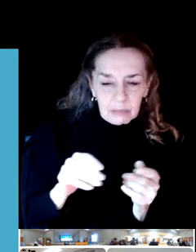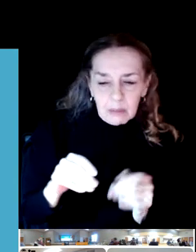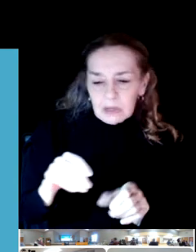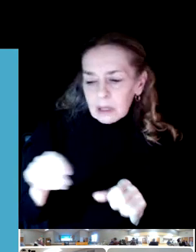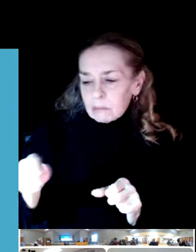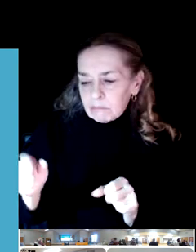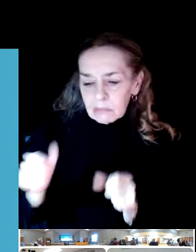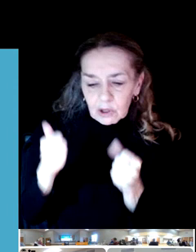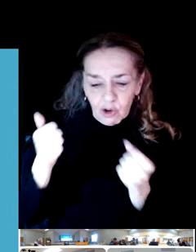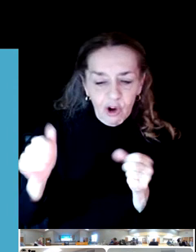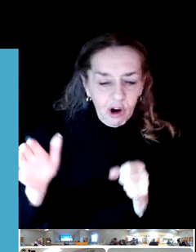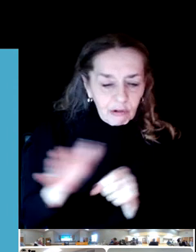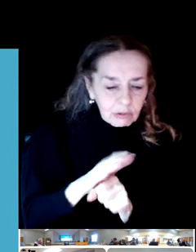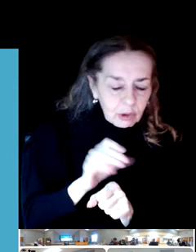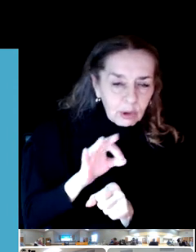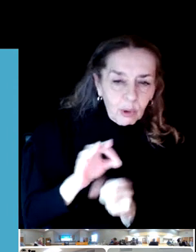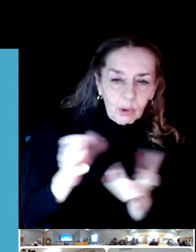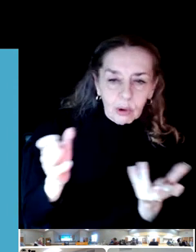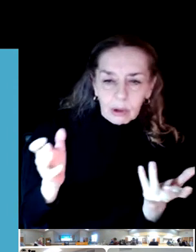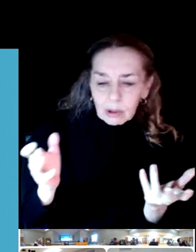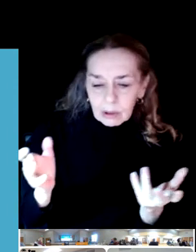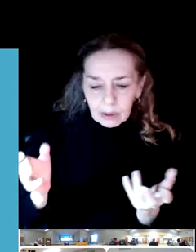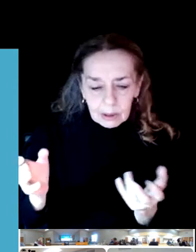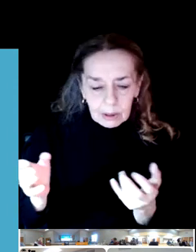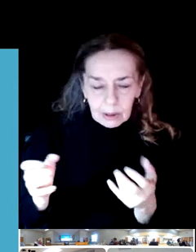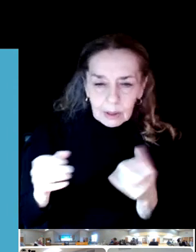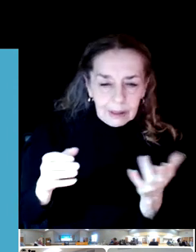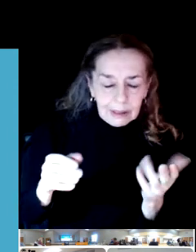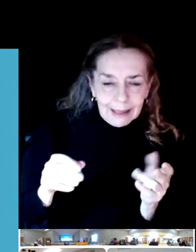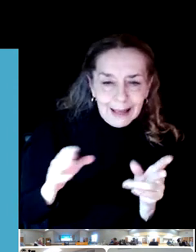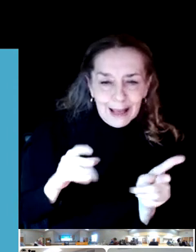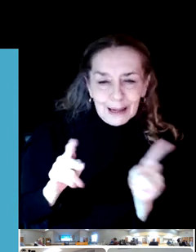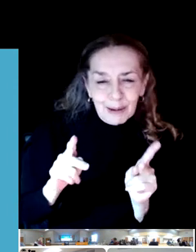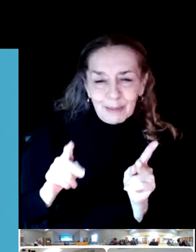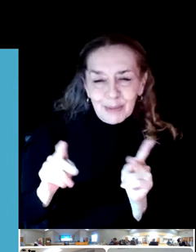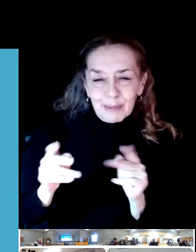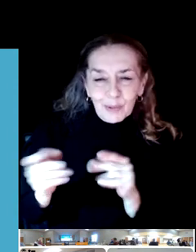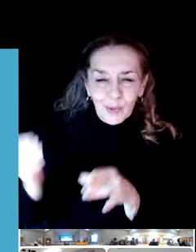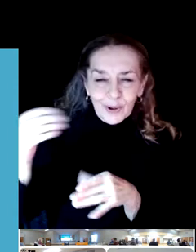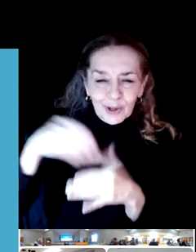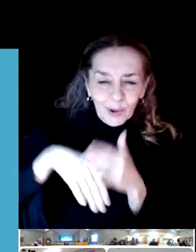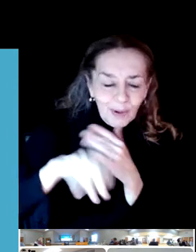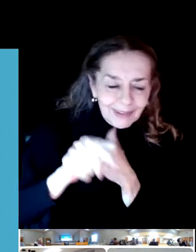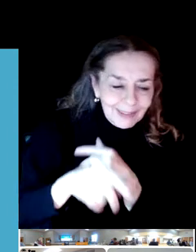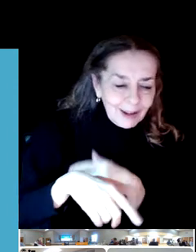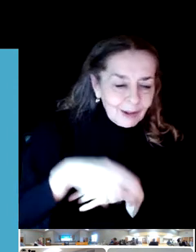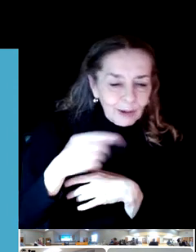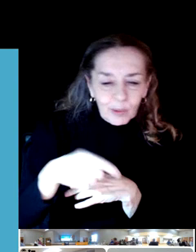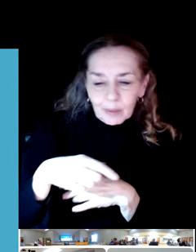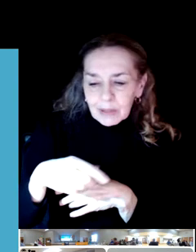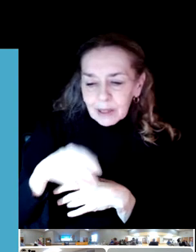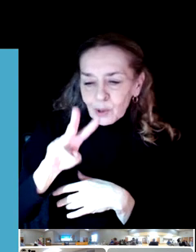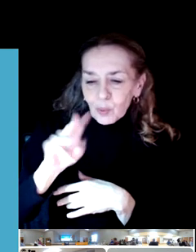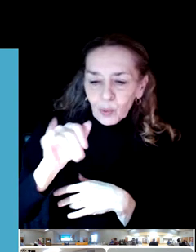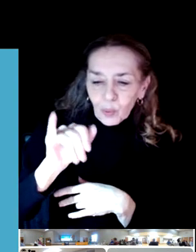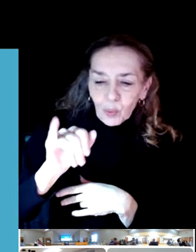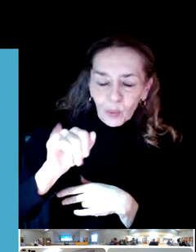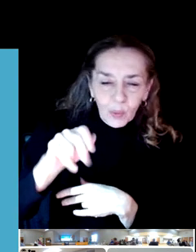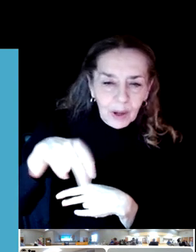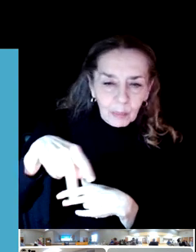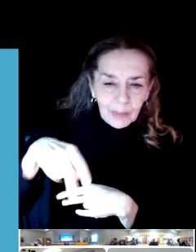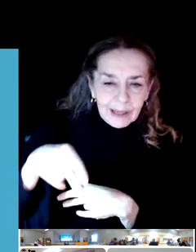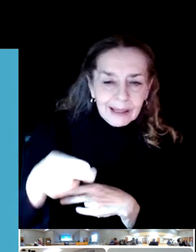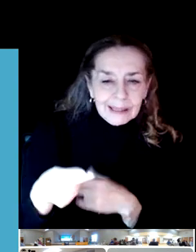And they had a they had a ball.